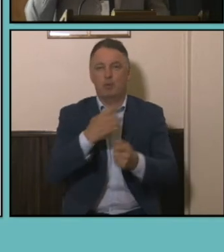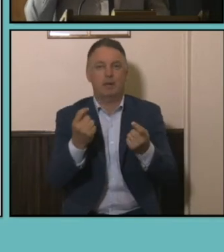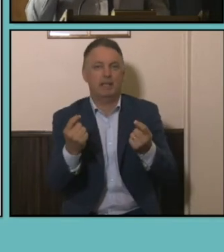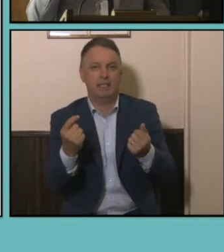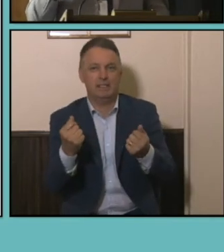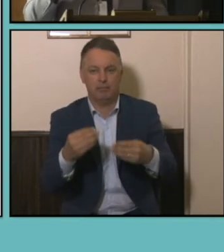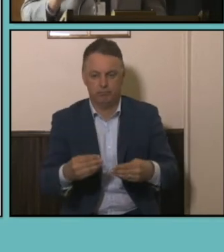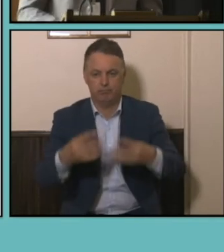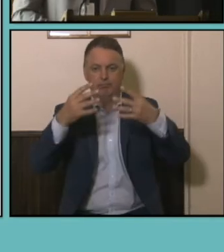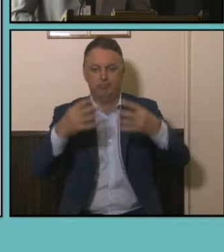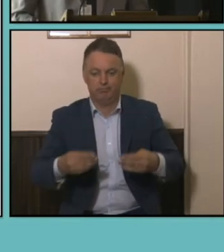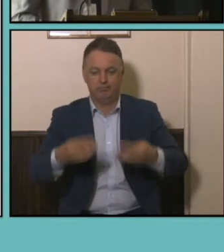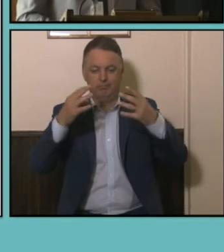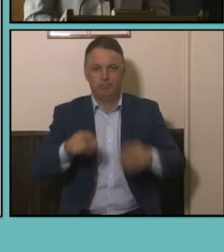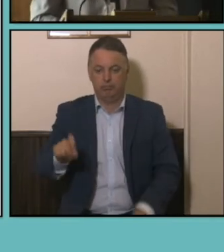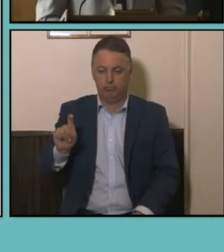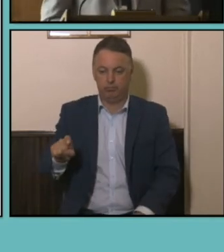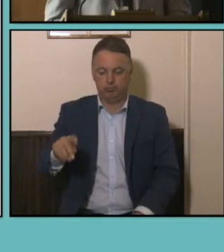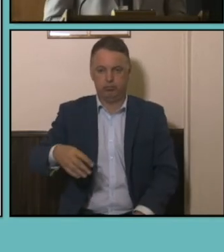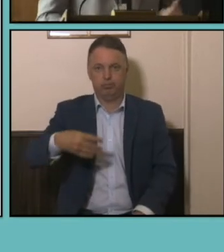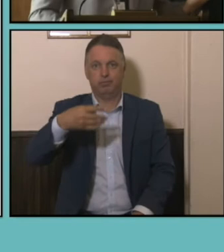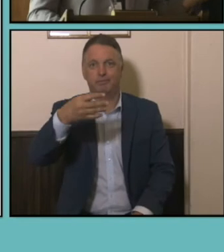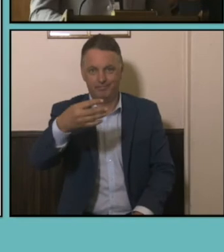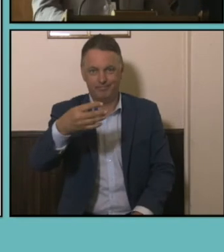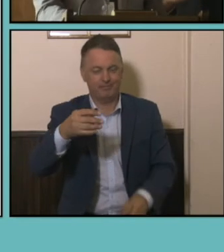administrative data down to that fine level of precision. But you can see that